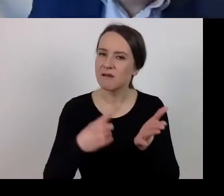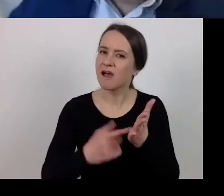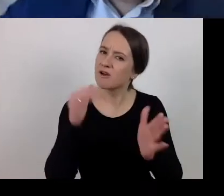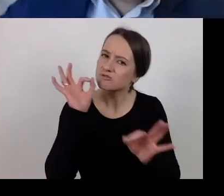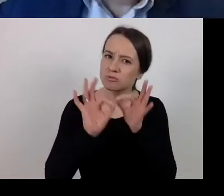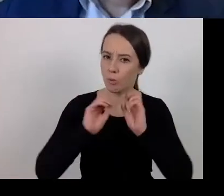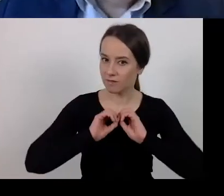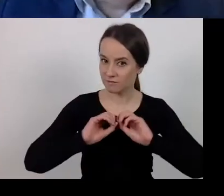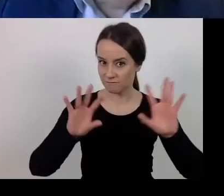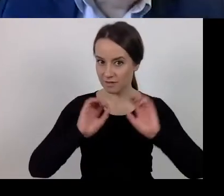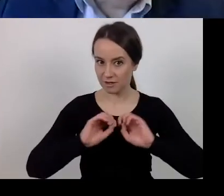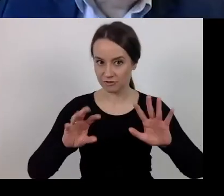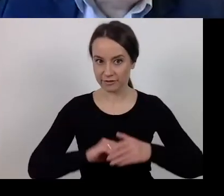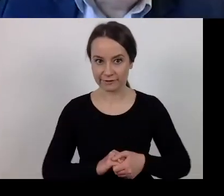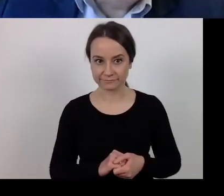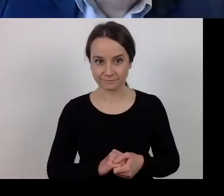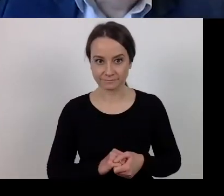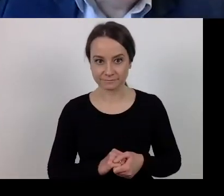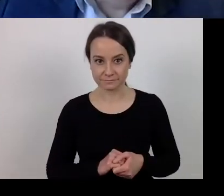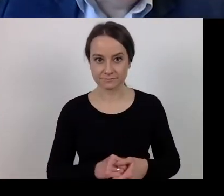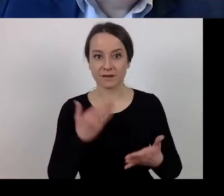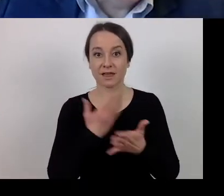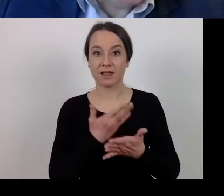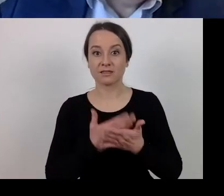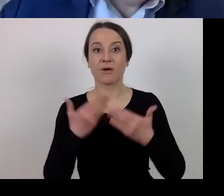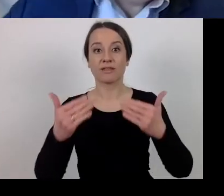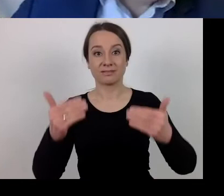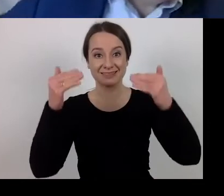Therefore the next issue that I am covering: